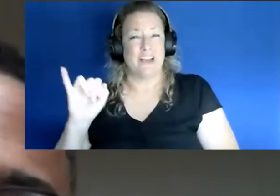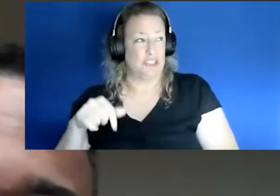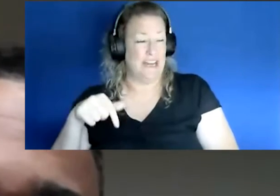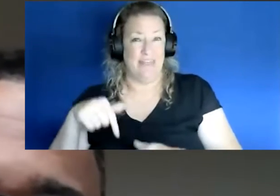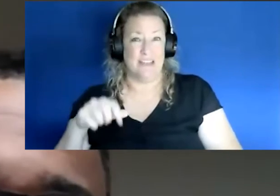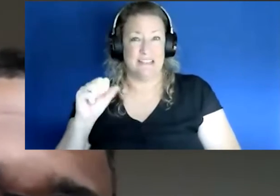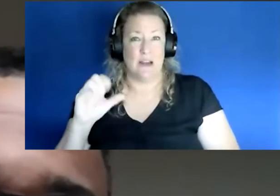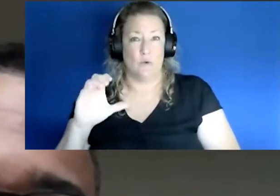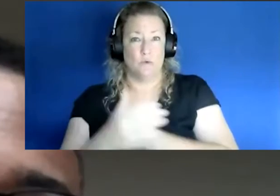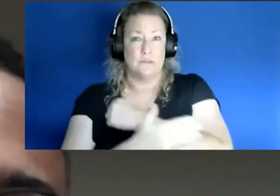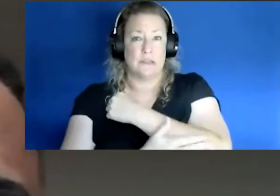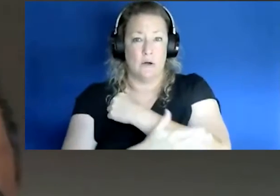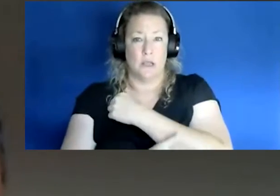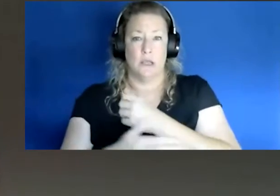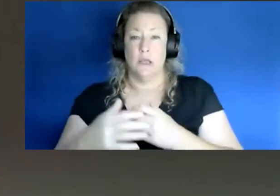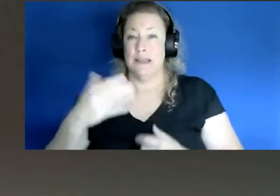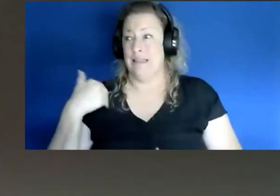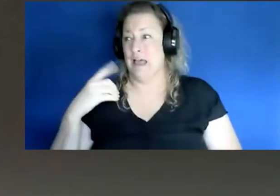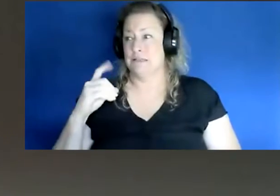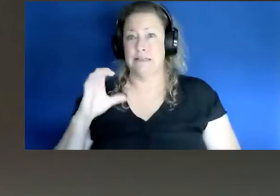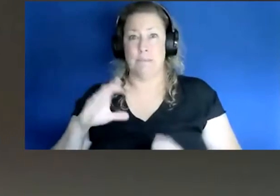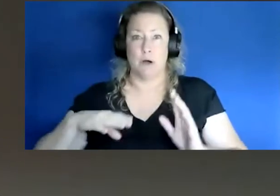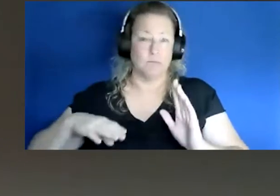you know that we had a huge surge in December and then in January